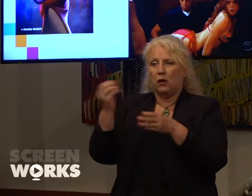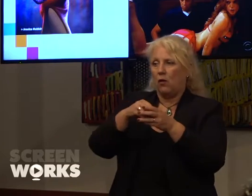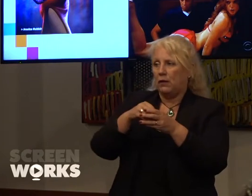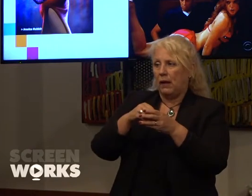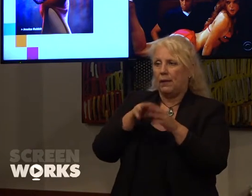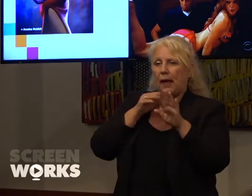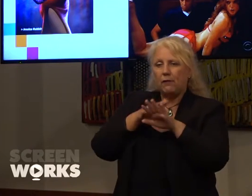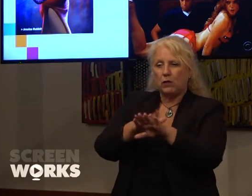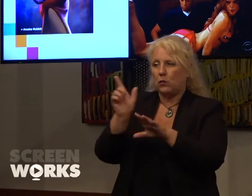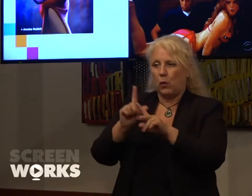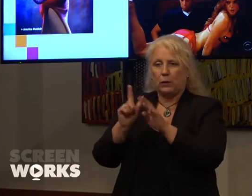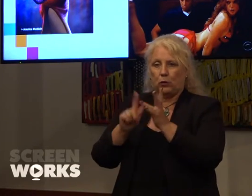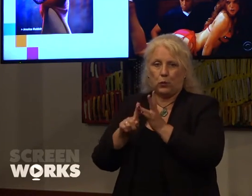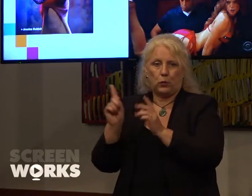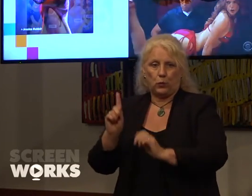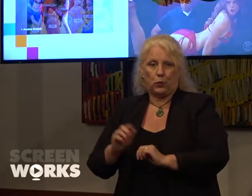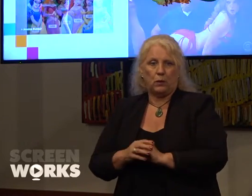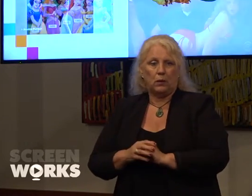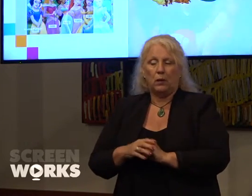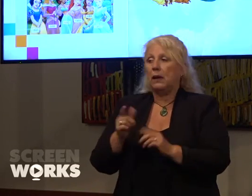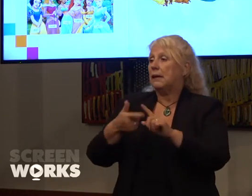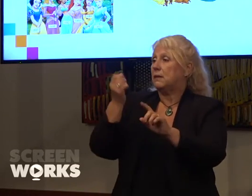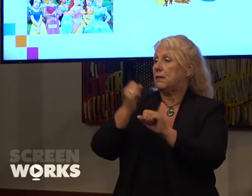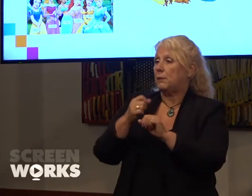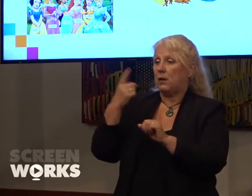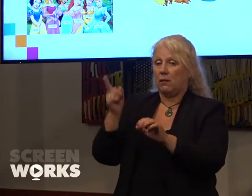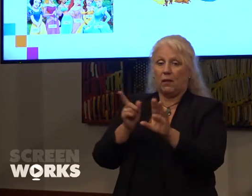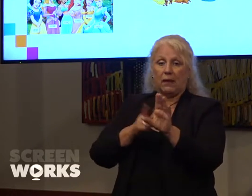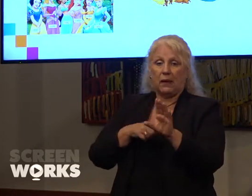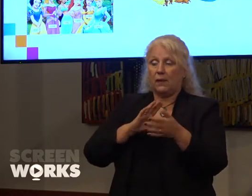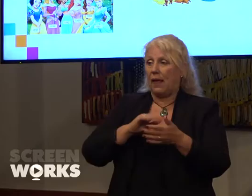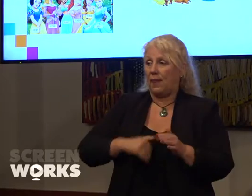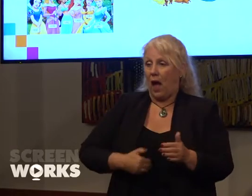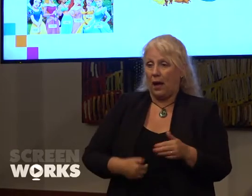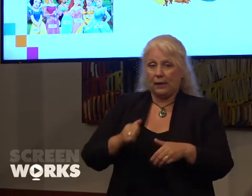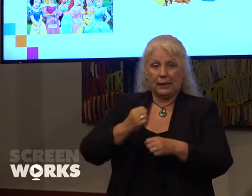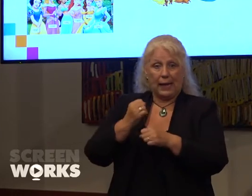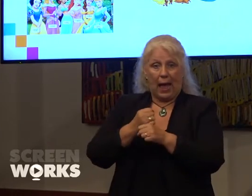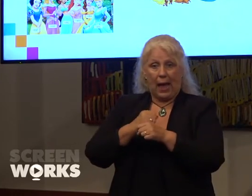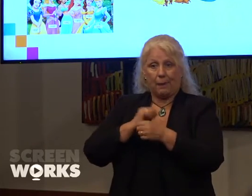For example in the year that the 'Hunger Games' and 'Brave' were released in 2012,